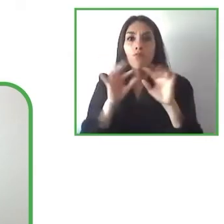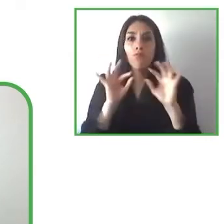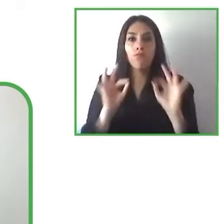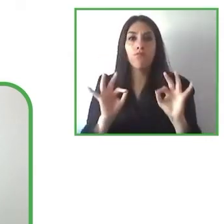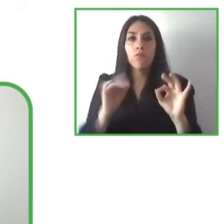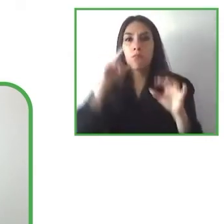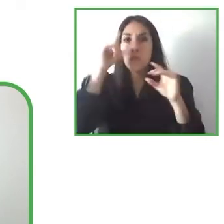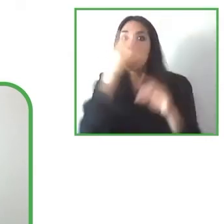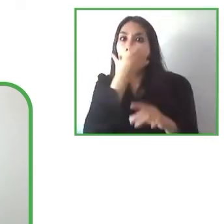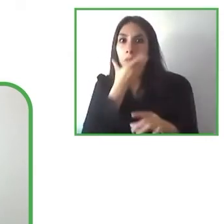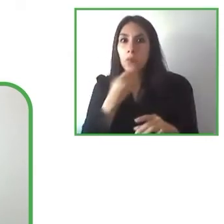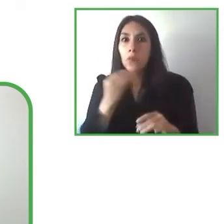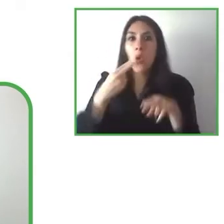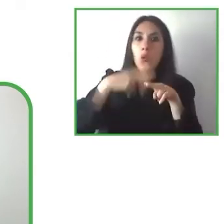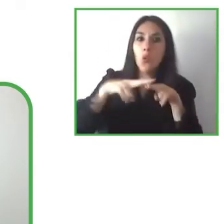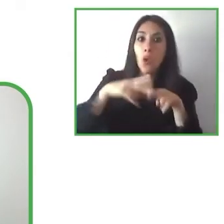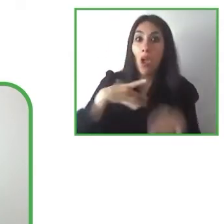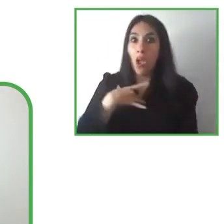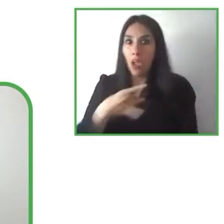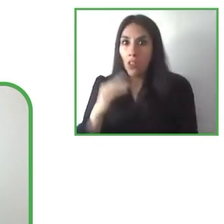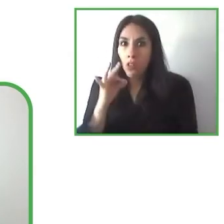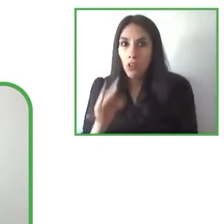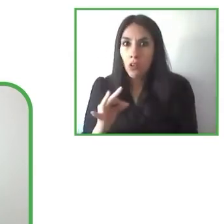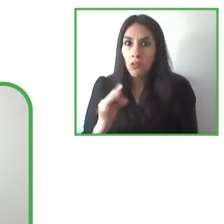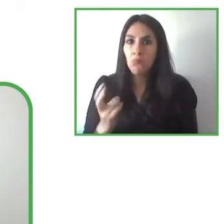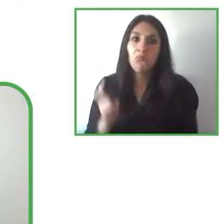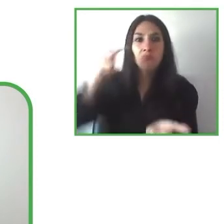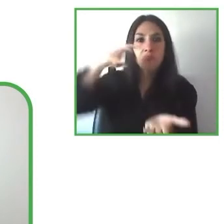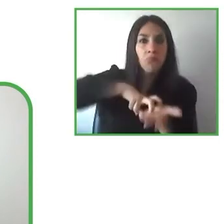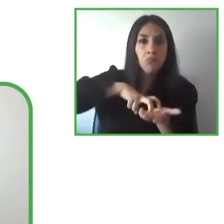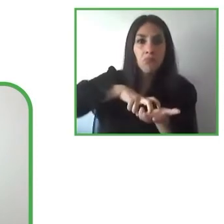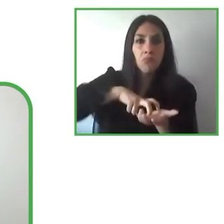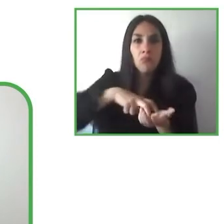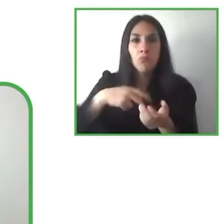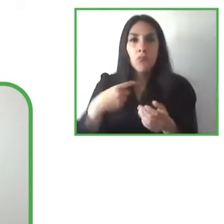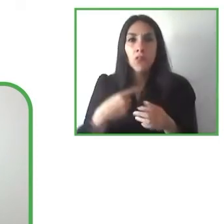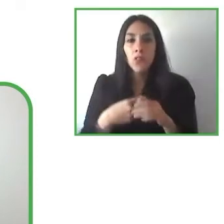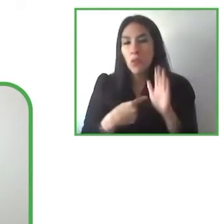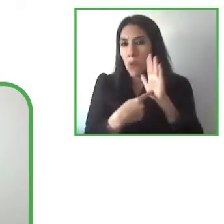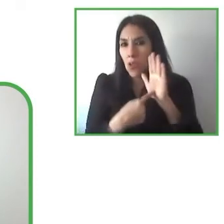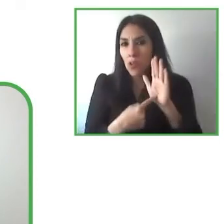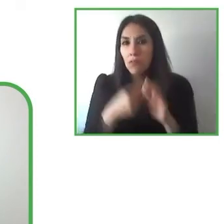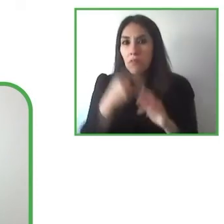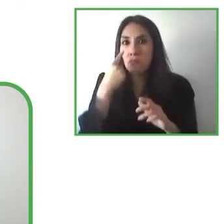something such as you know Metaverse technologies and things like that we should always develop